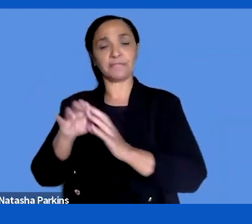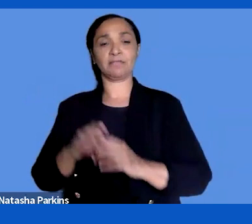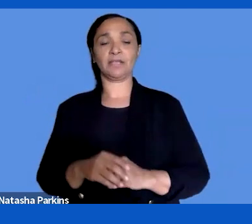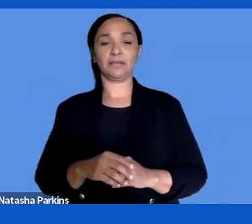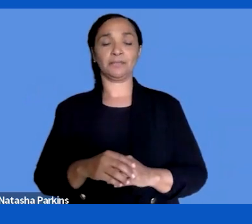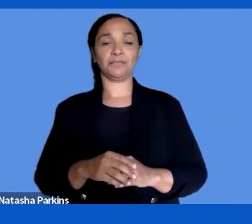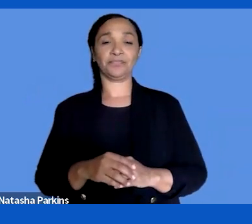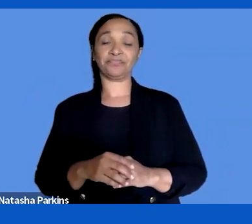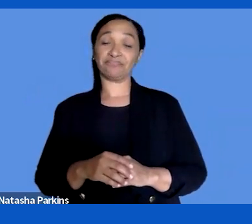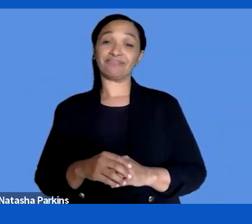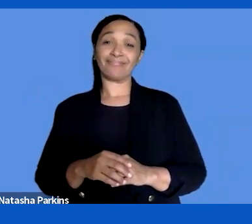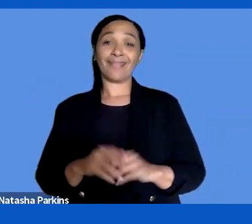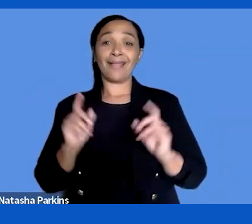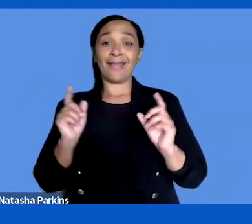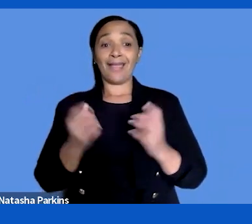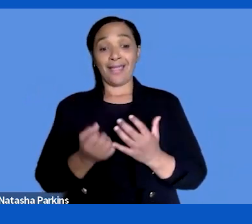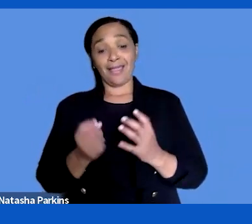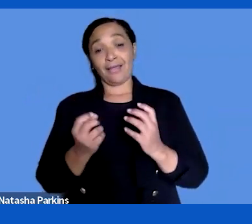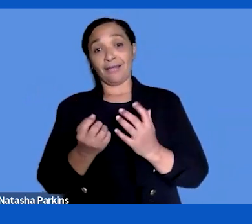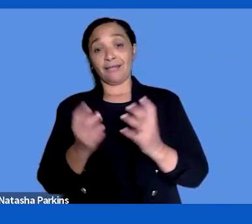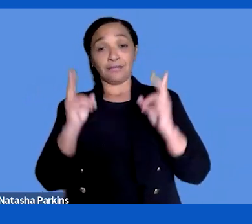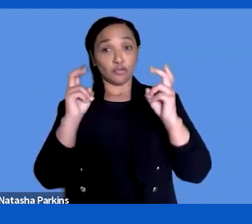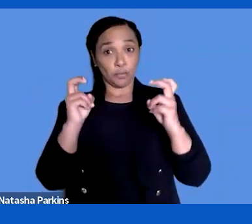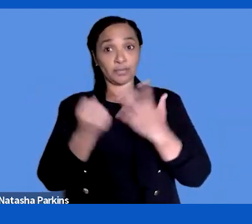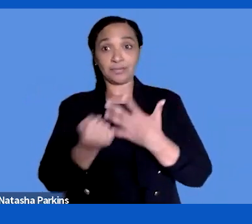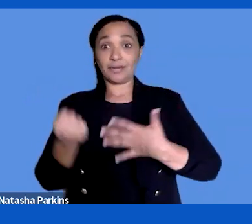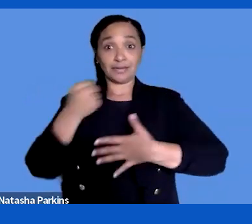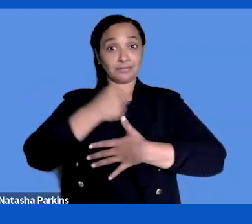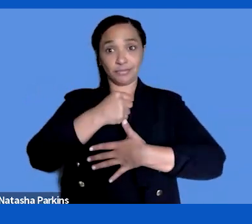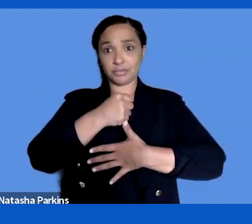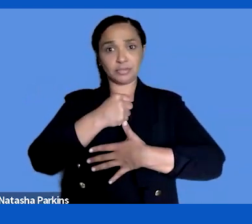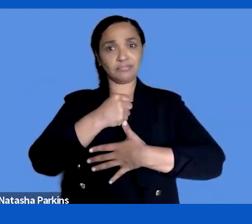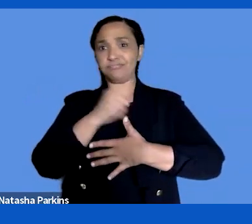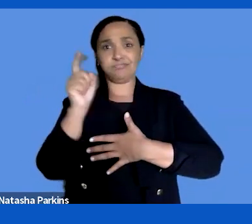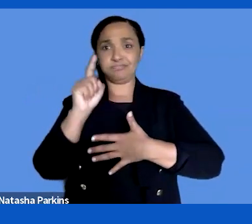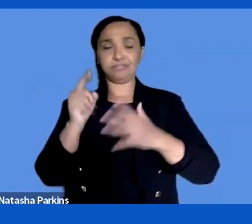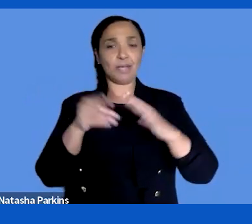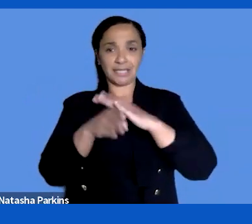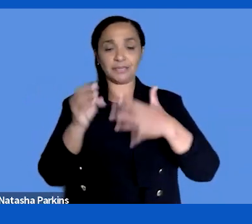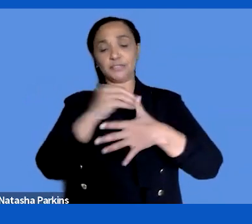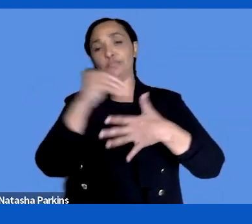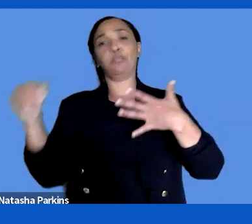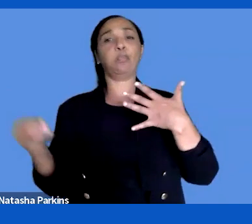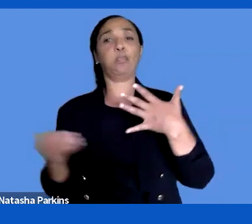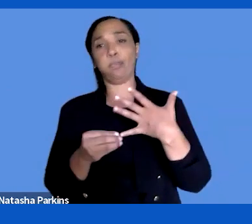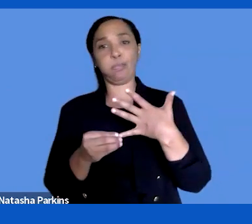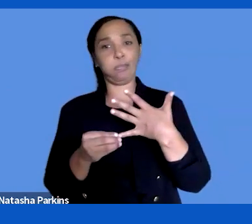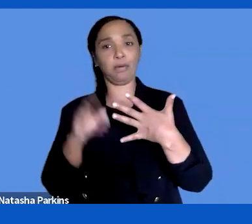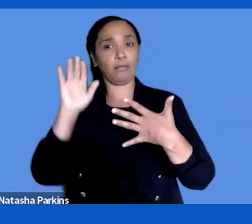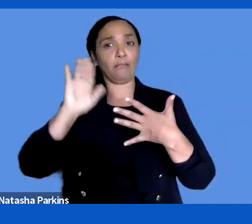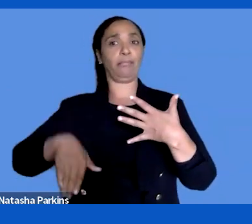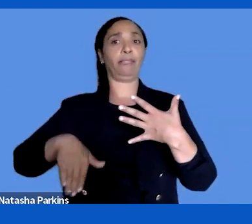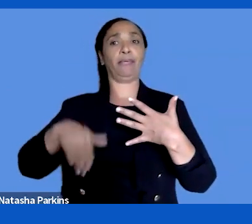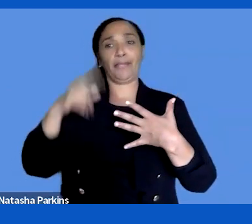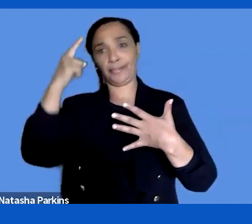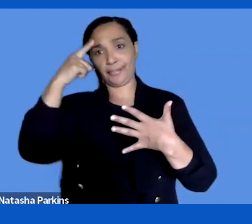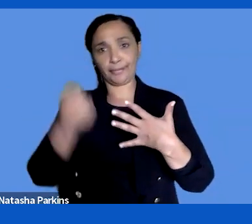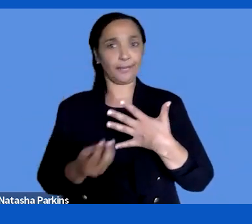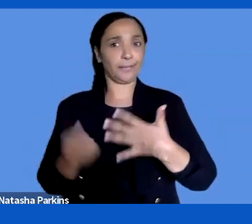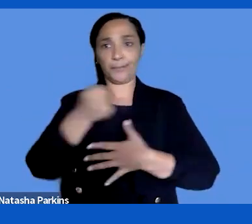considered important for the organization. They of course regulation is a good things.